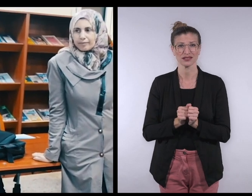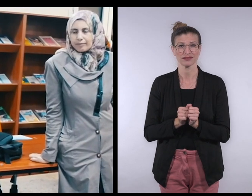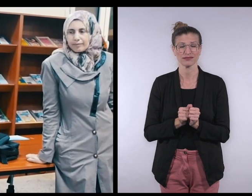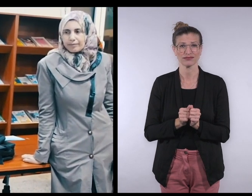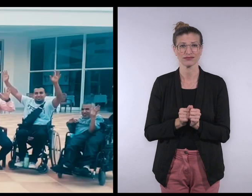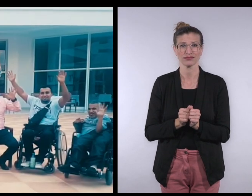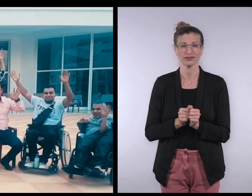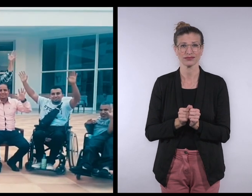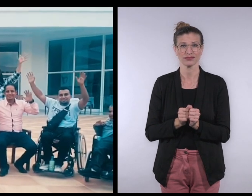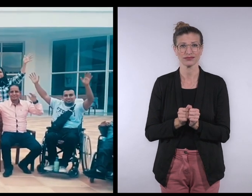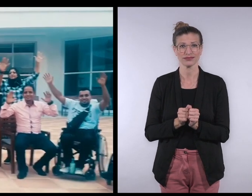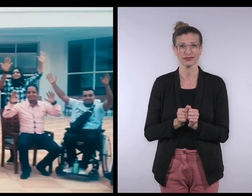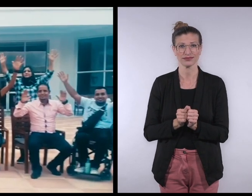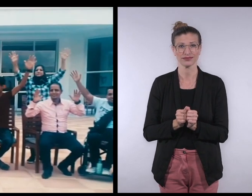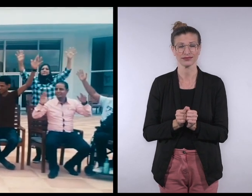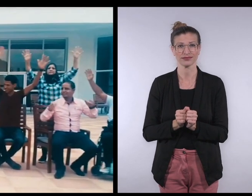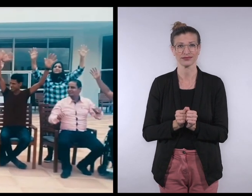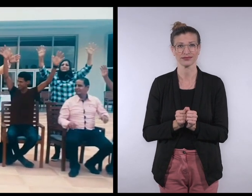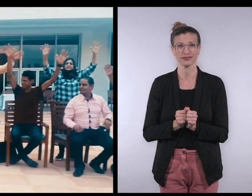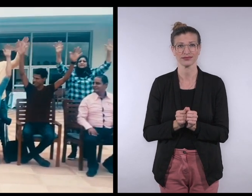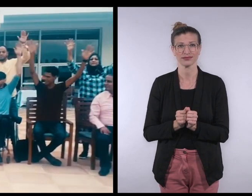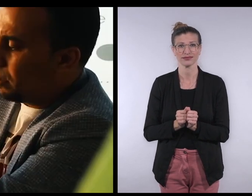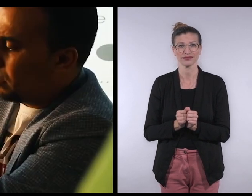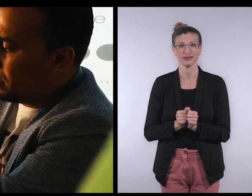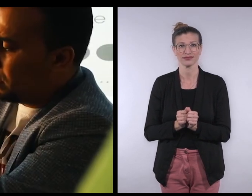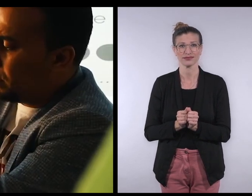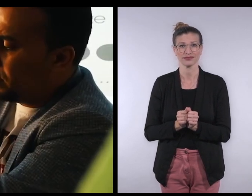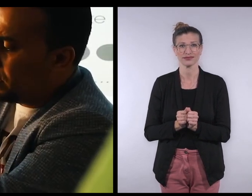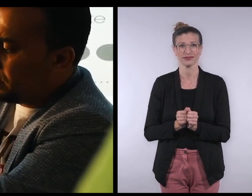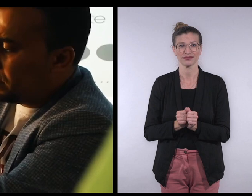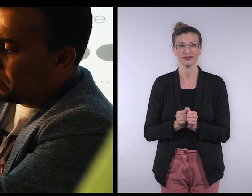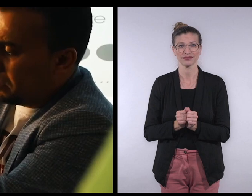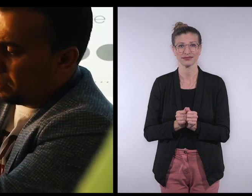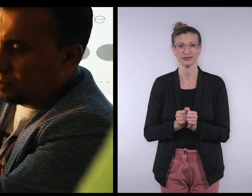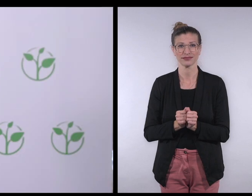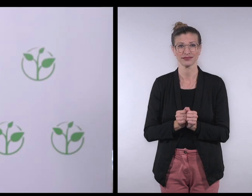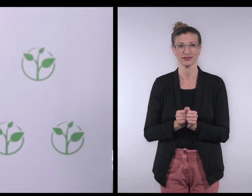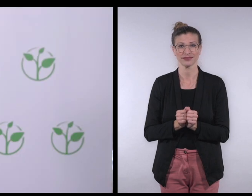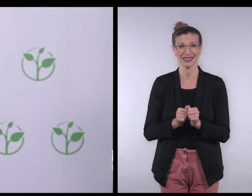Engaging a new generation for accessible governance and elections - ENGAGE is a course designed by